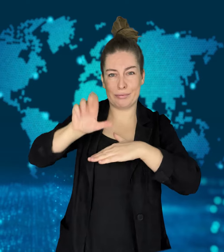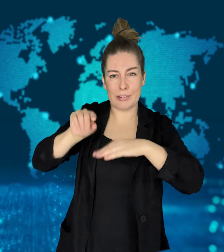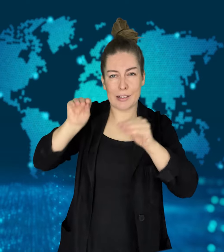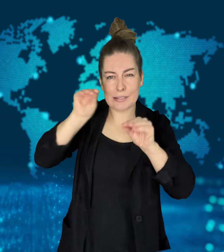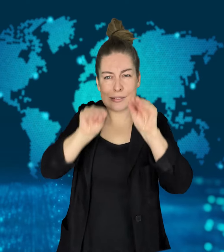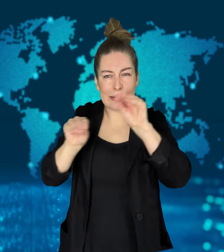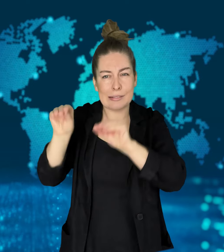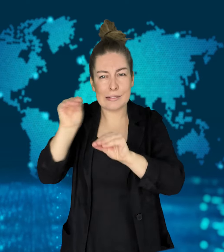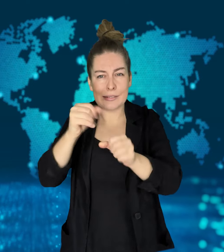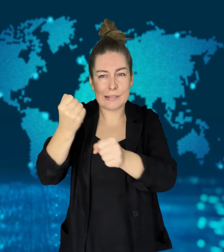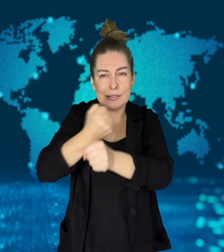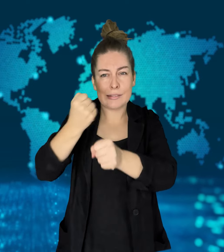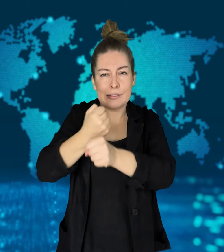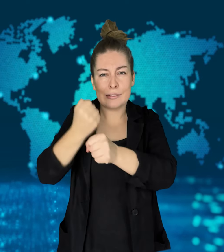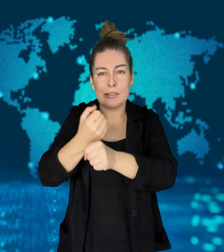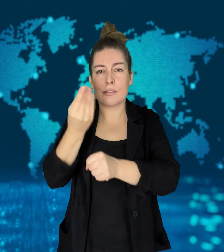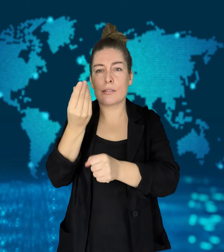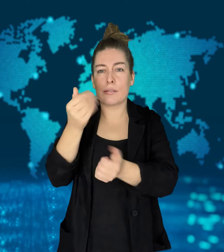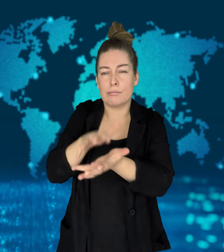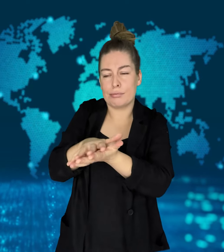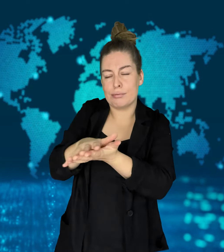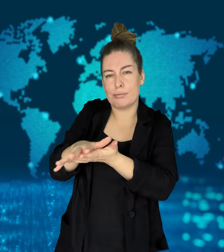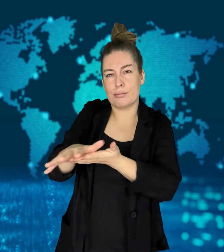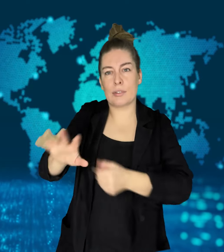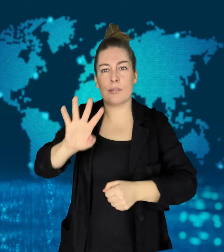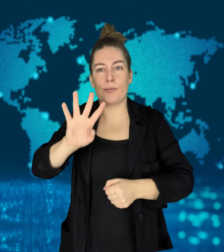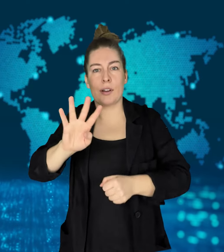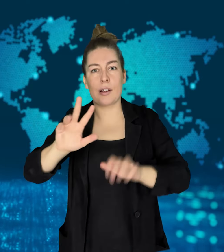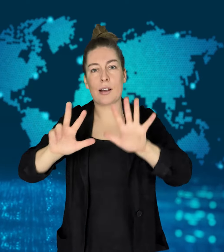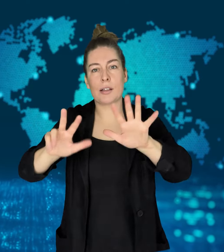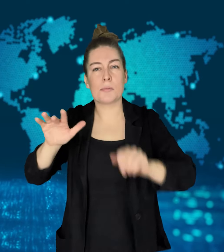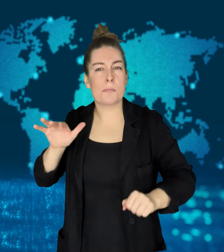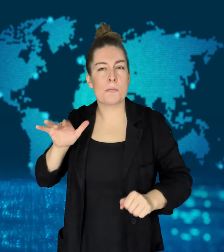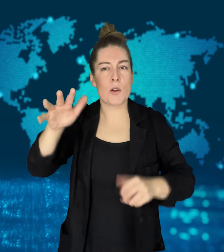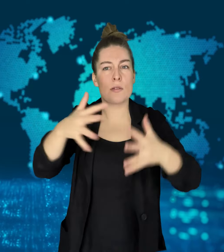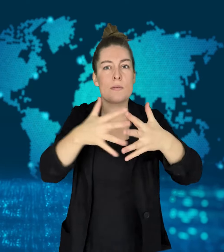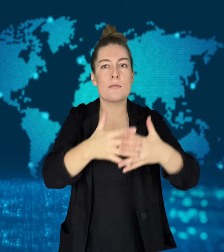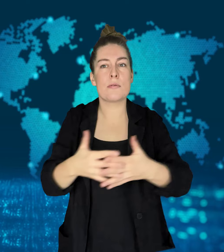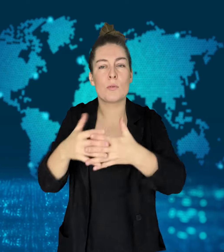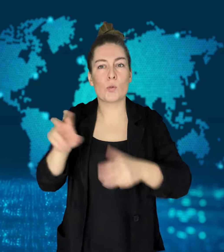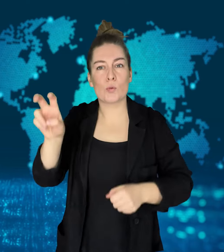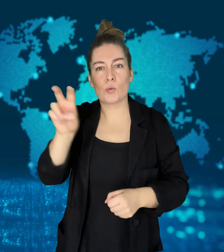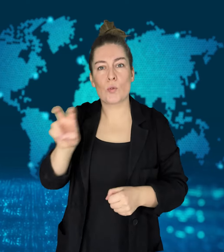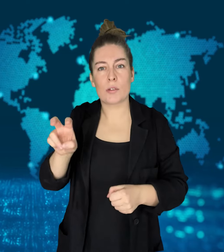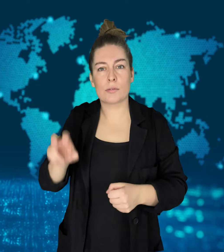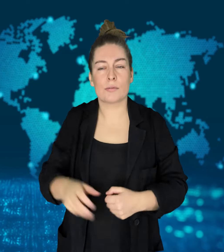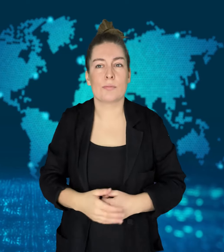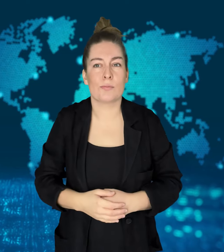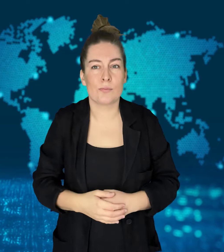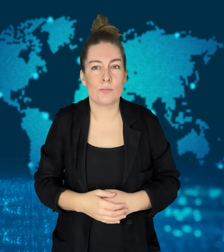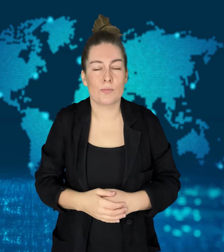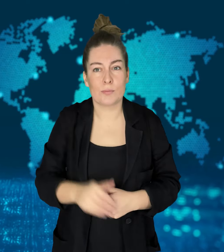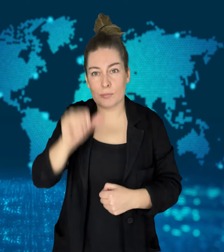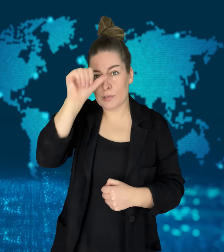Sometimes those bursts reach the Earth or disrupt satellite operations.